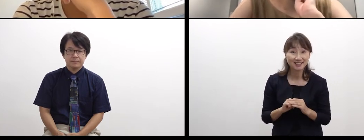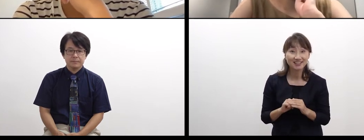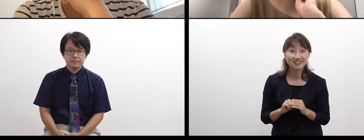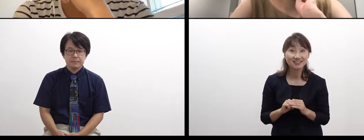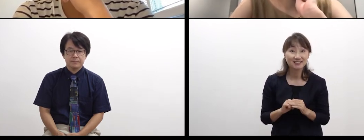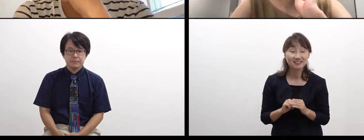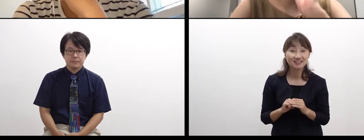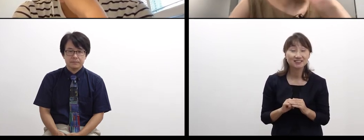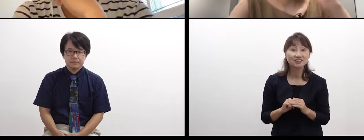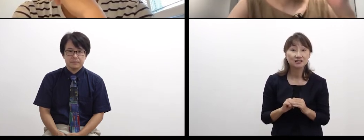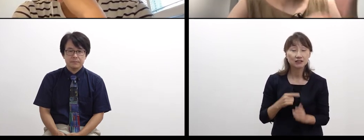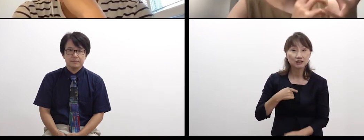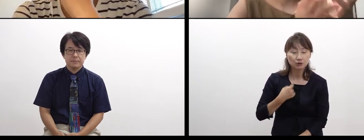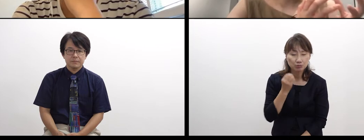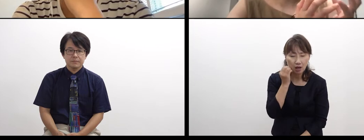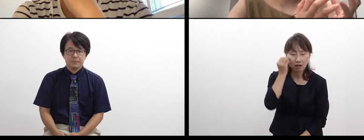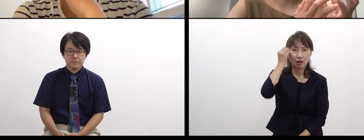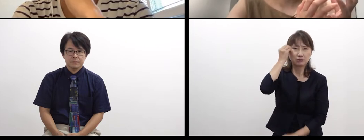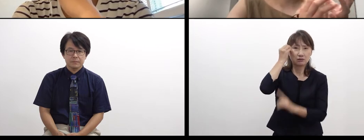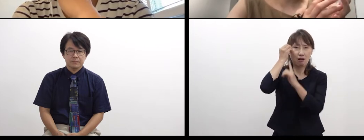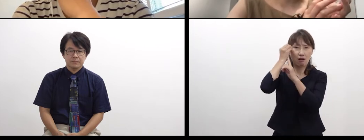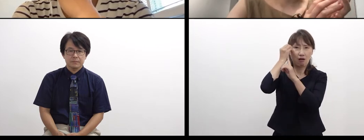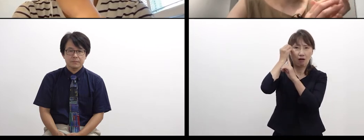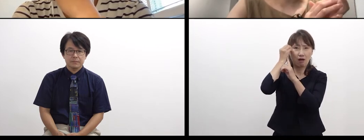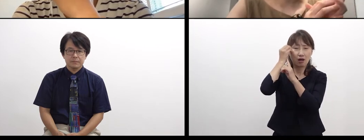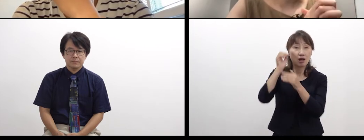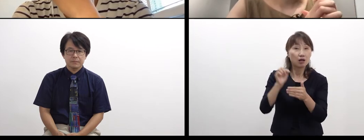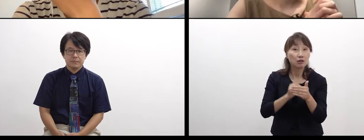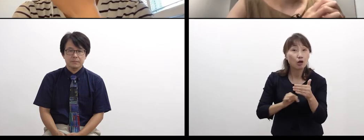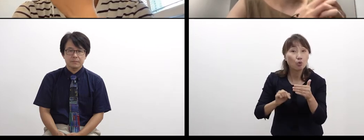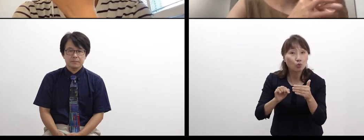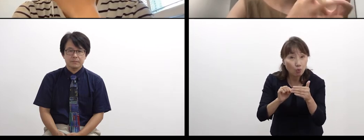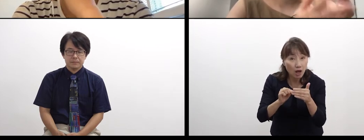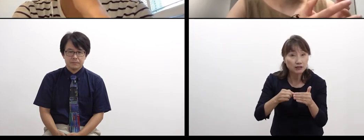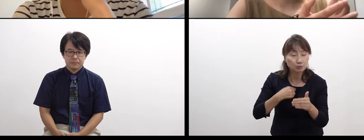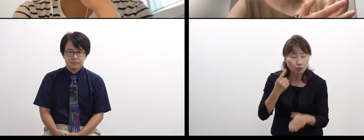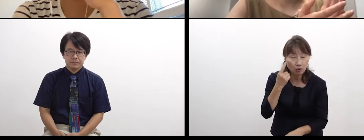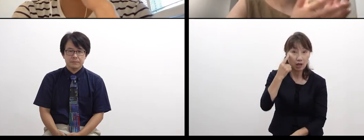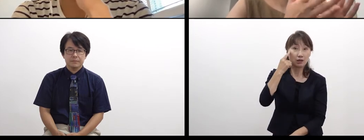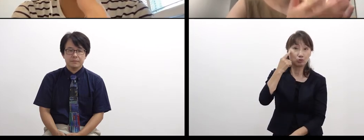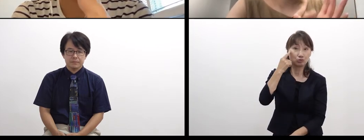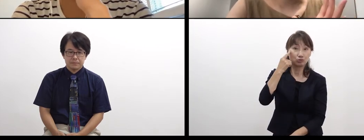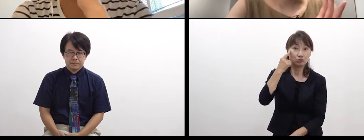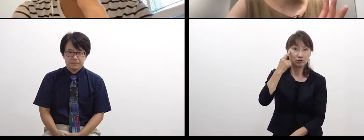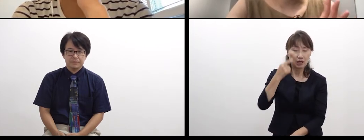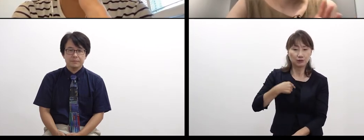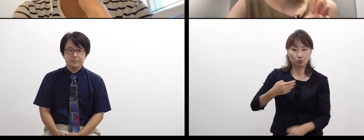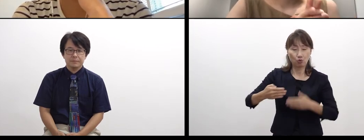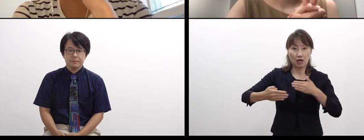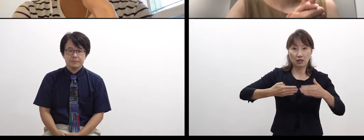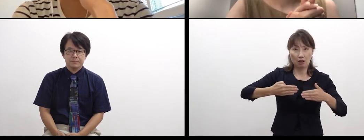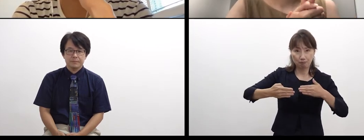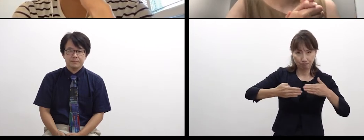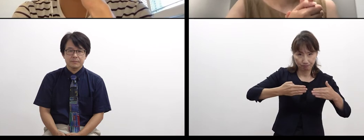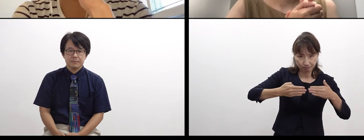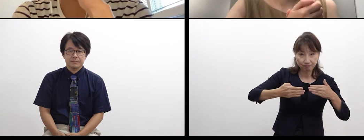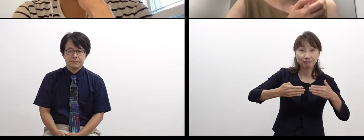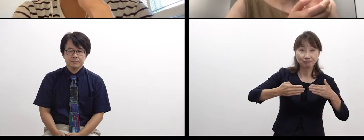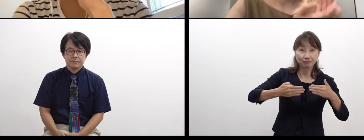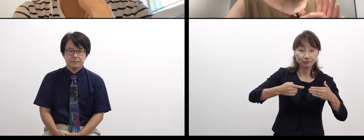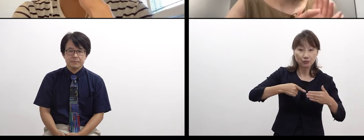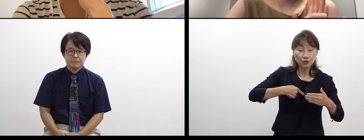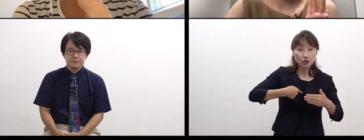I found that they are very careful about what they feel and how they feel about it, or the experience,